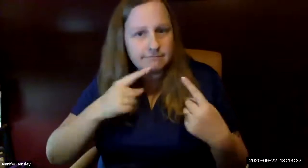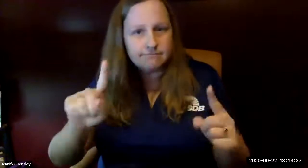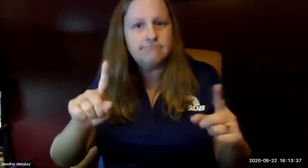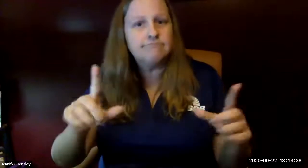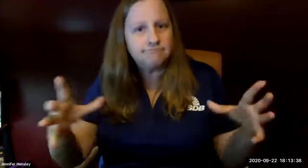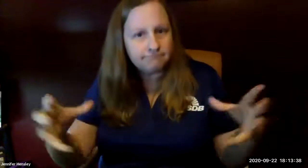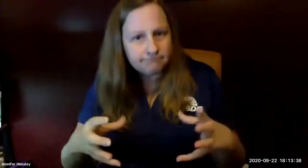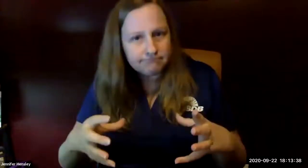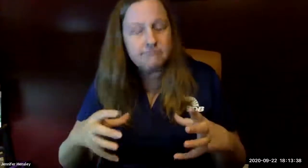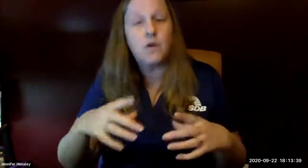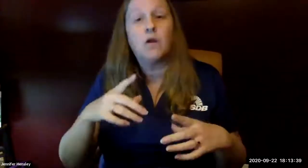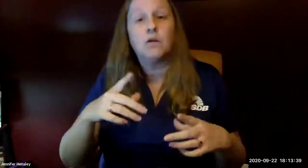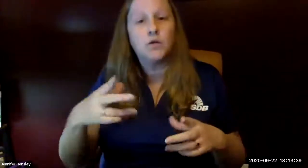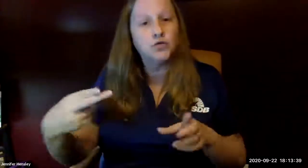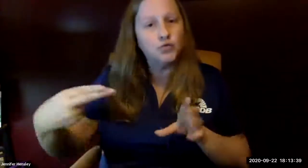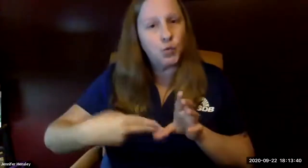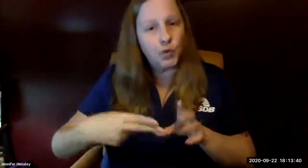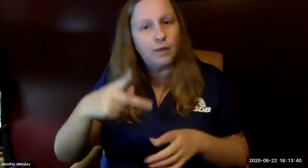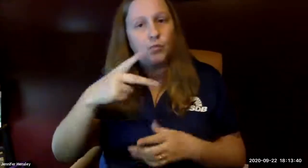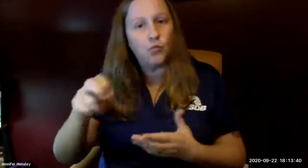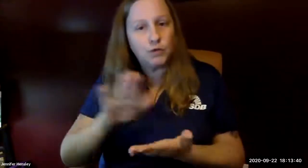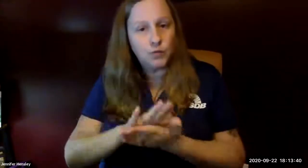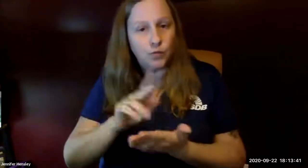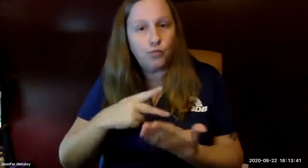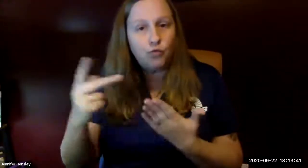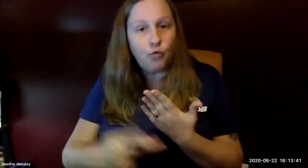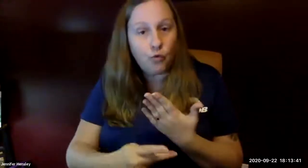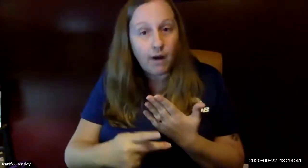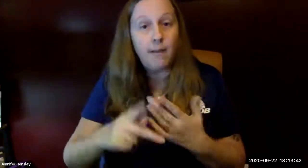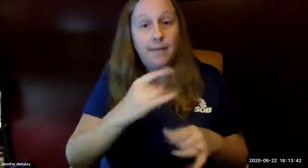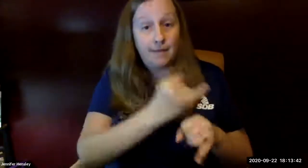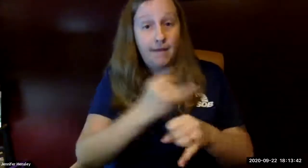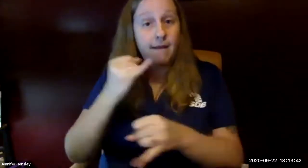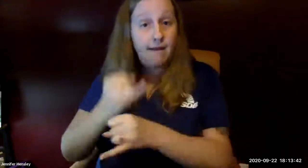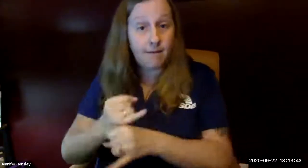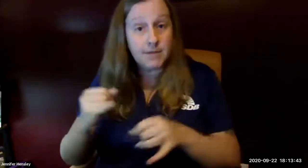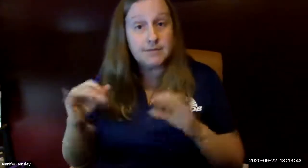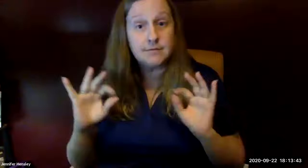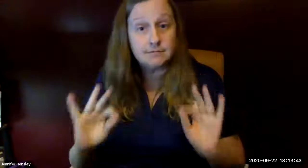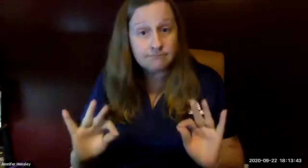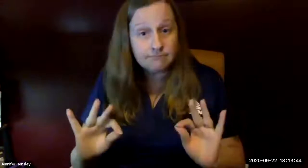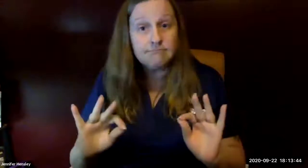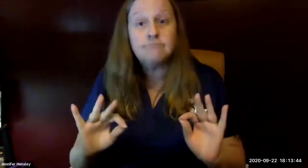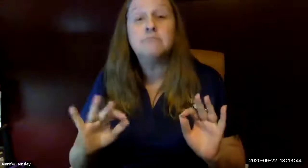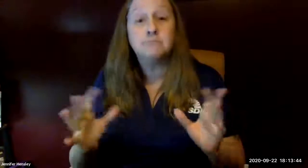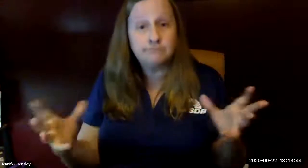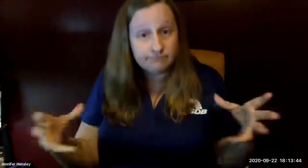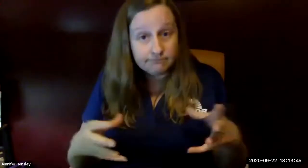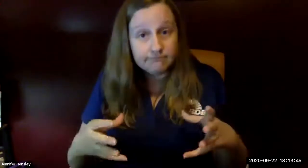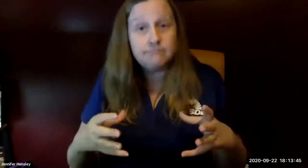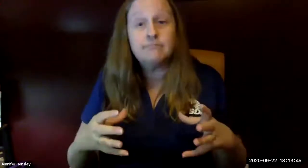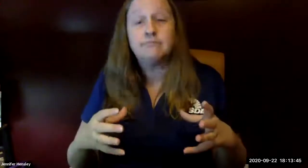and that transition was successful